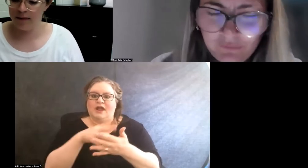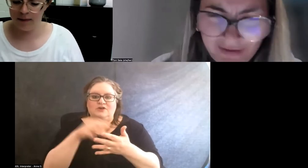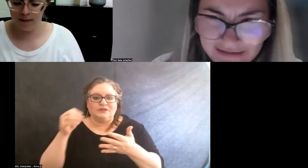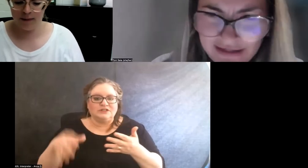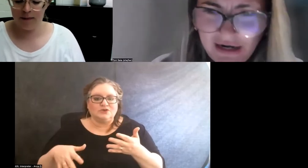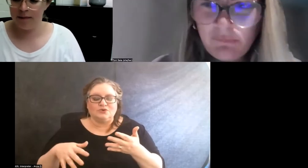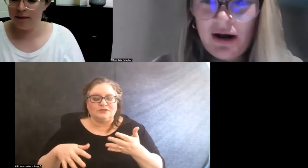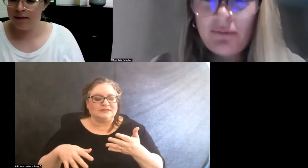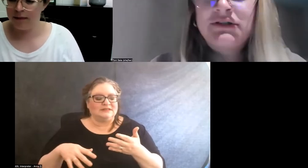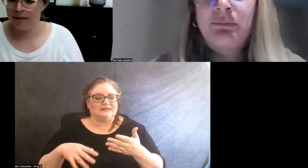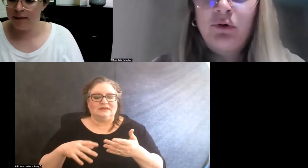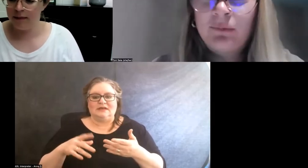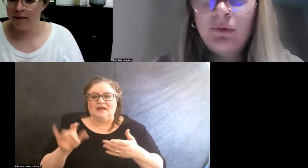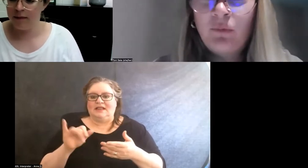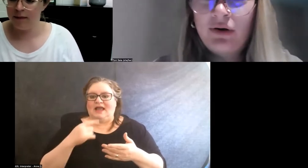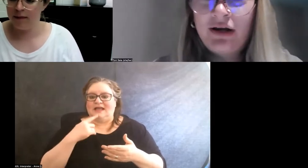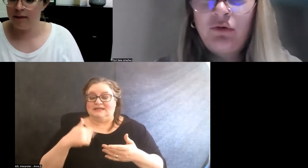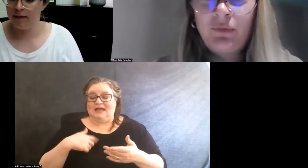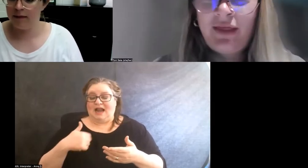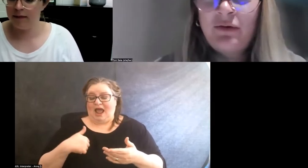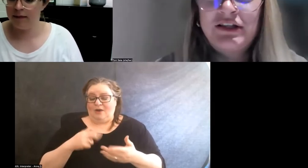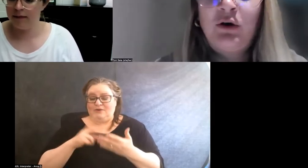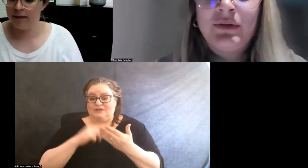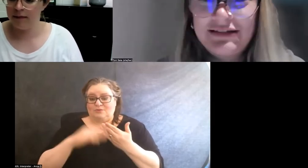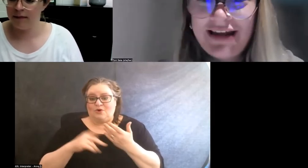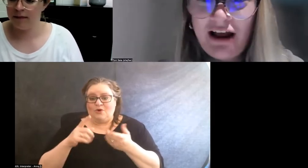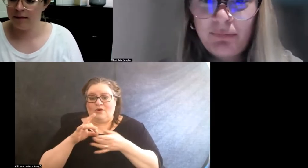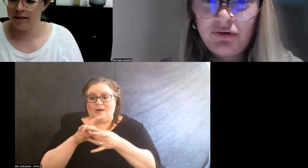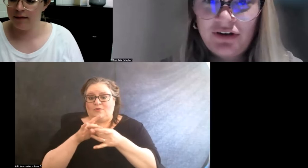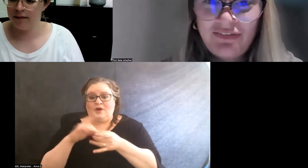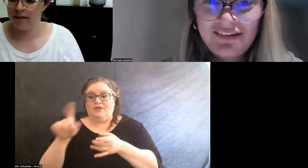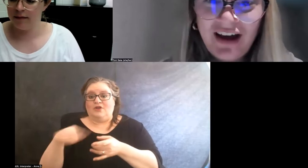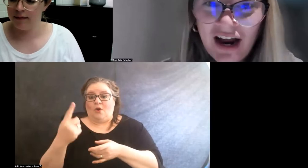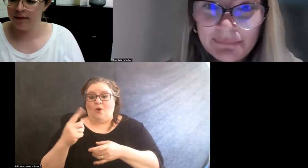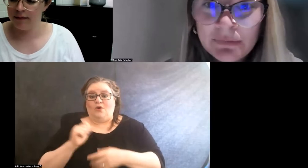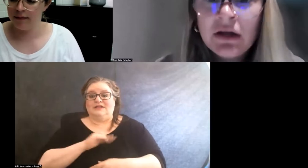Like I said, I was the program coordinator with that. I was the only staff person at the time